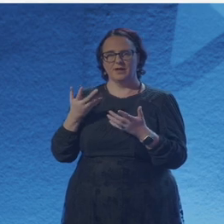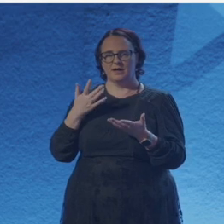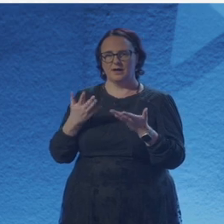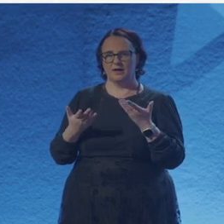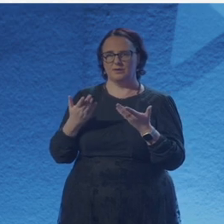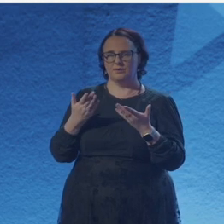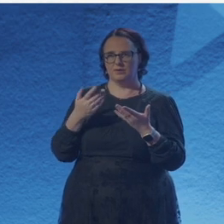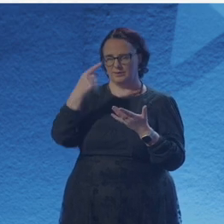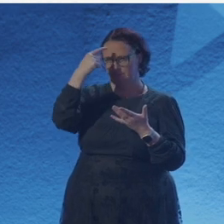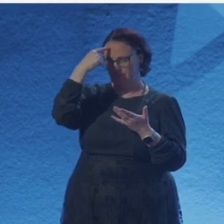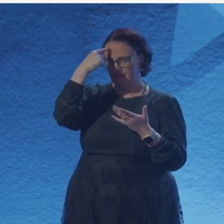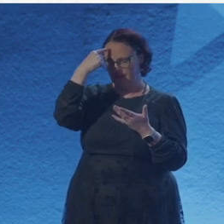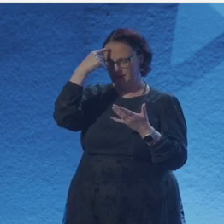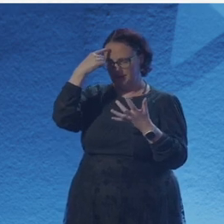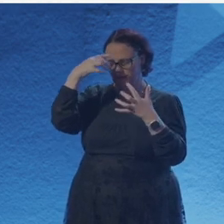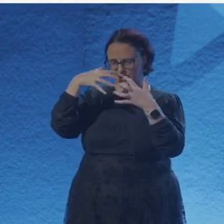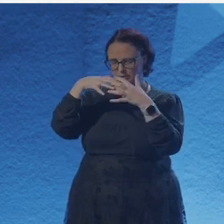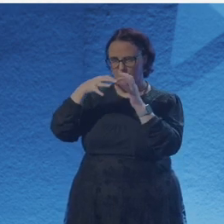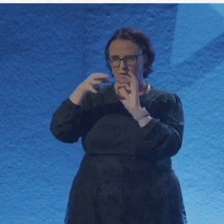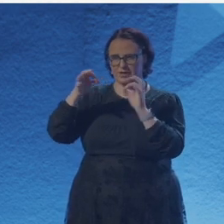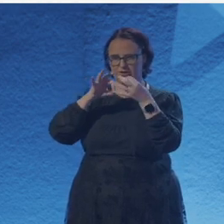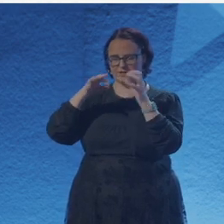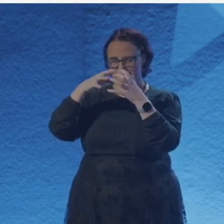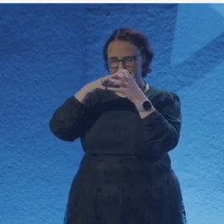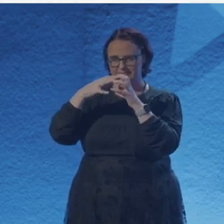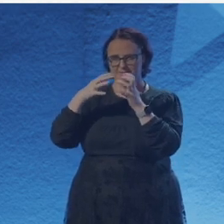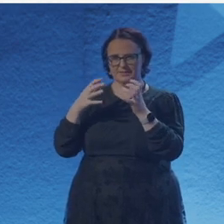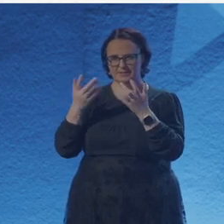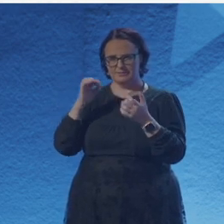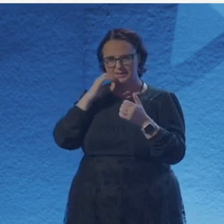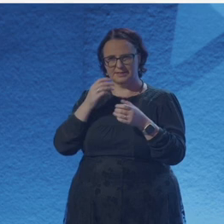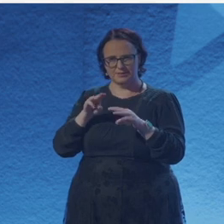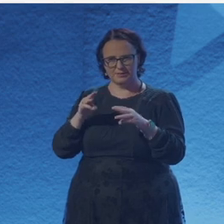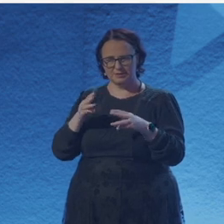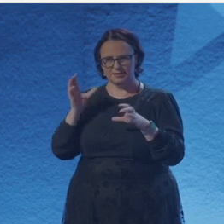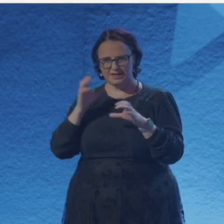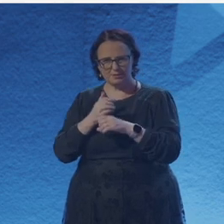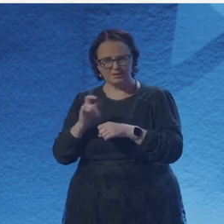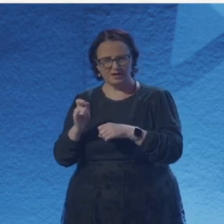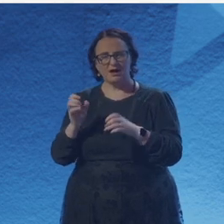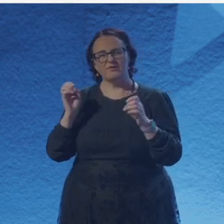rock over years, that's like all of that combined into a few months or years.